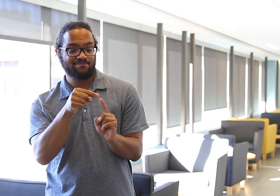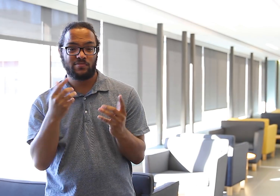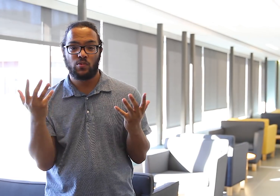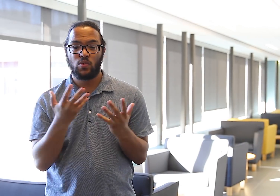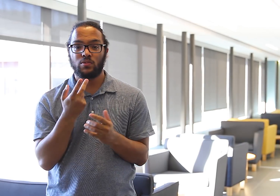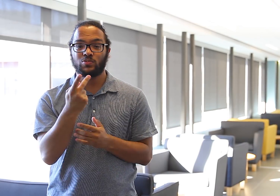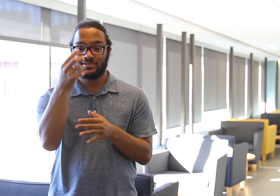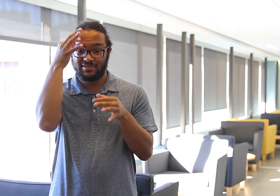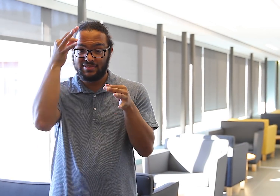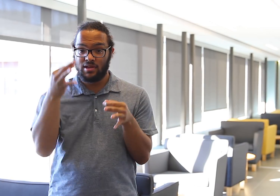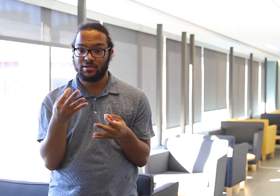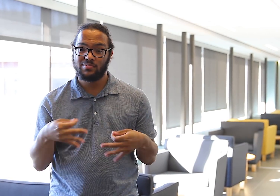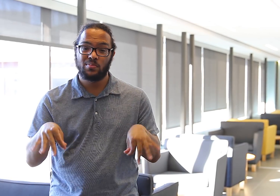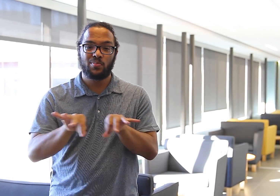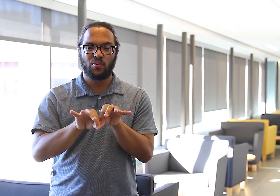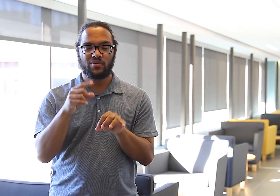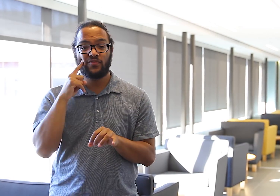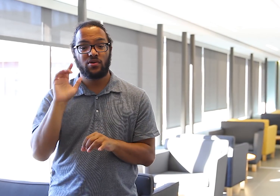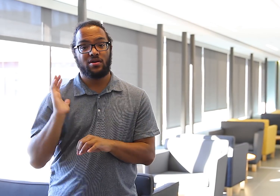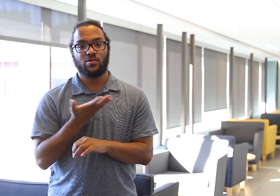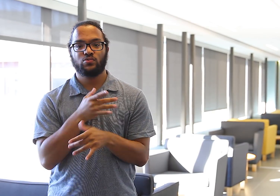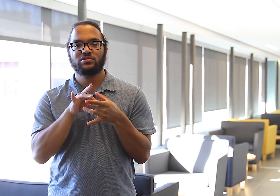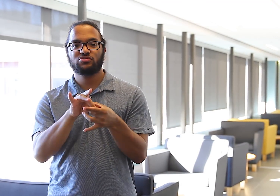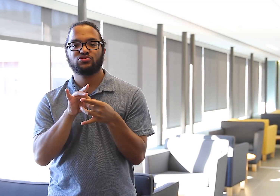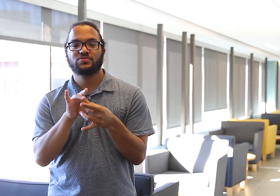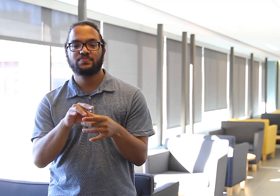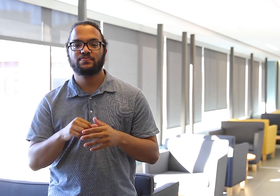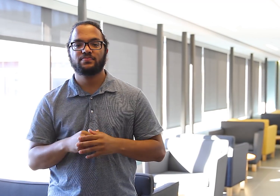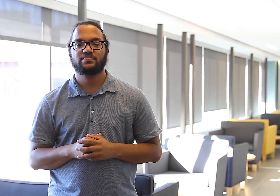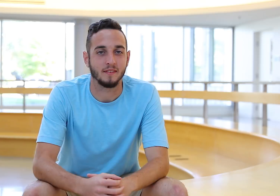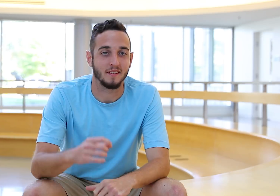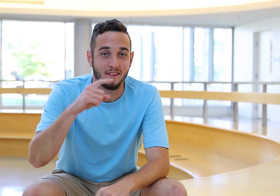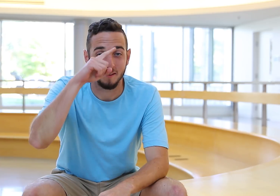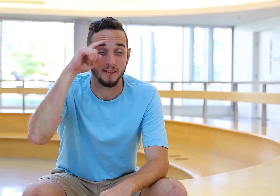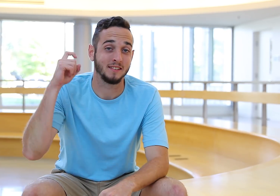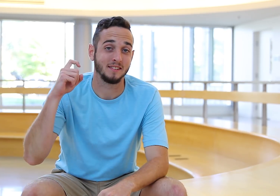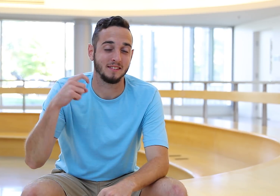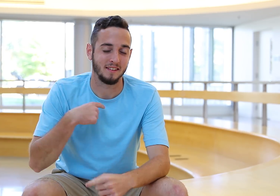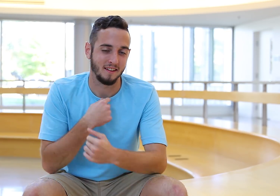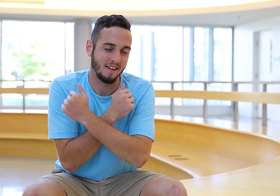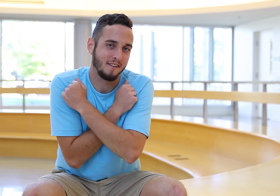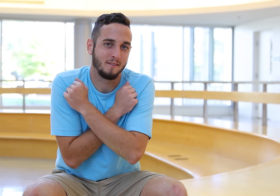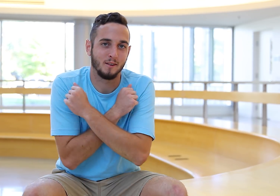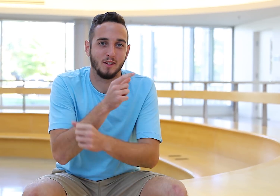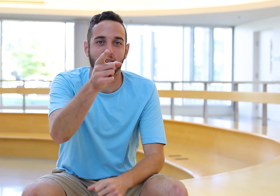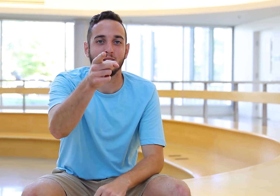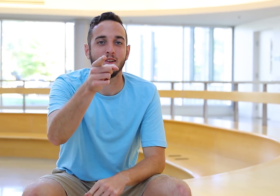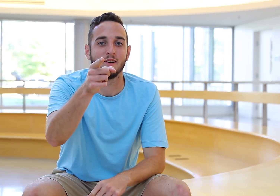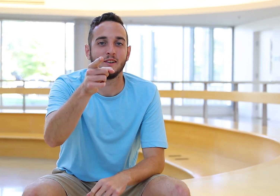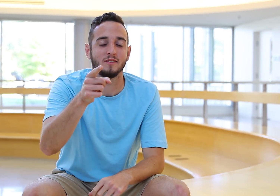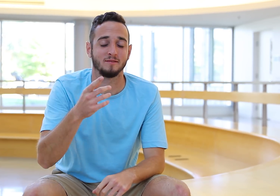to what we decide is important for our relationship. Because I love you,